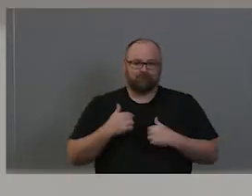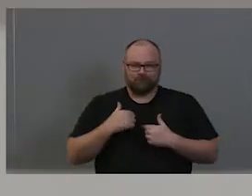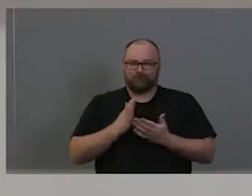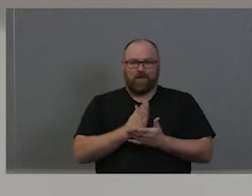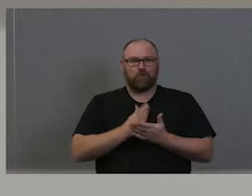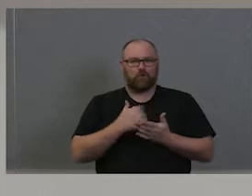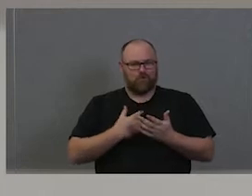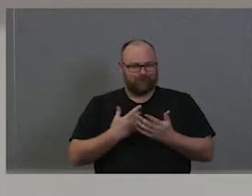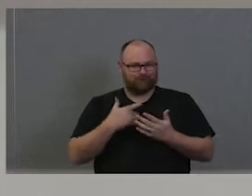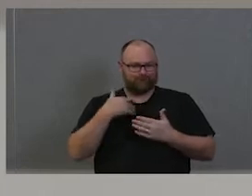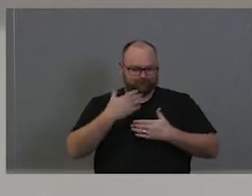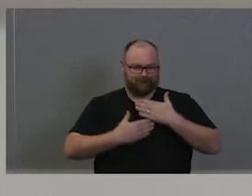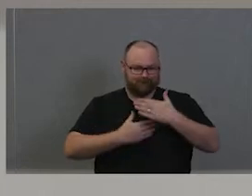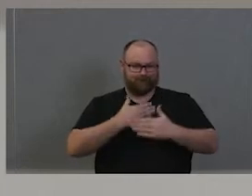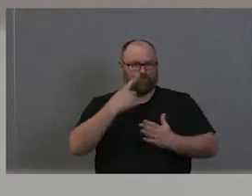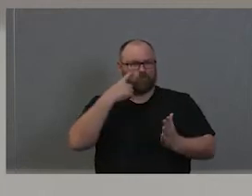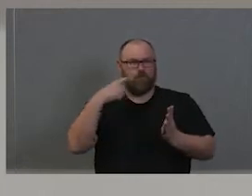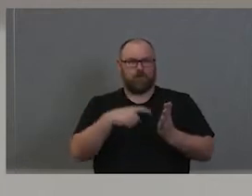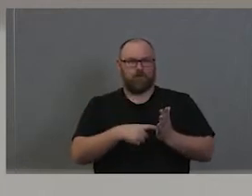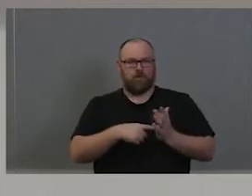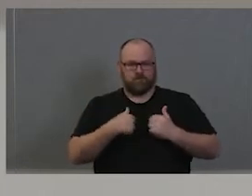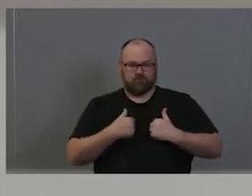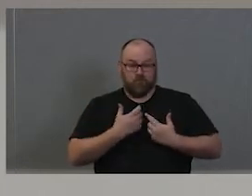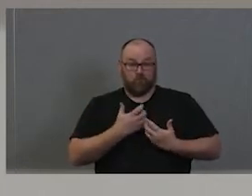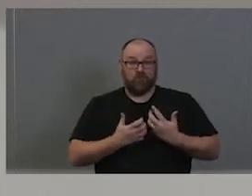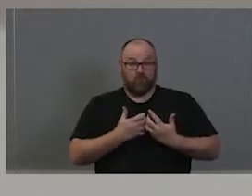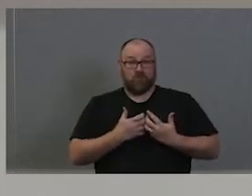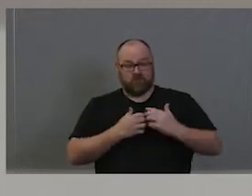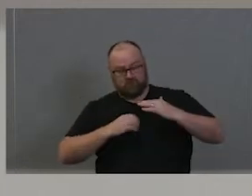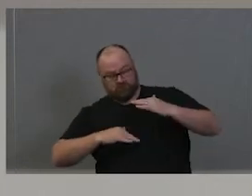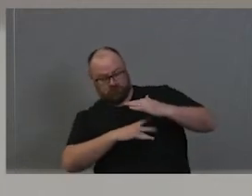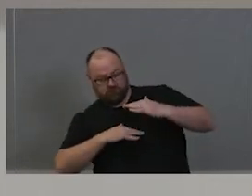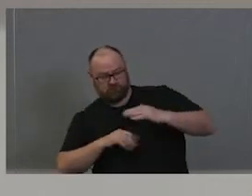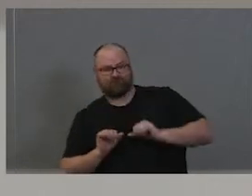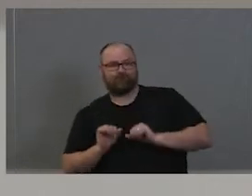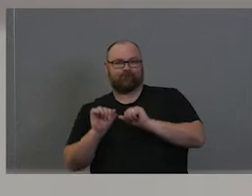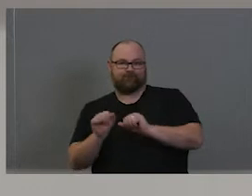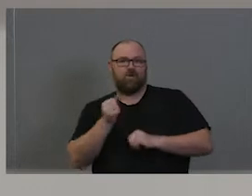that we are a university on a land that's always been a place of knowledge of